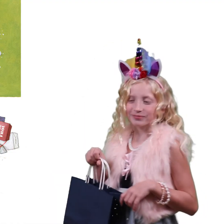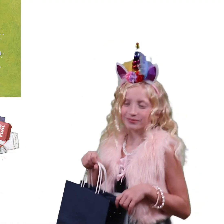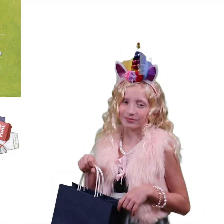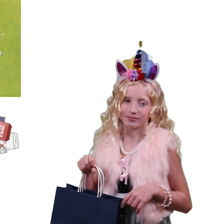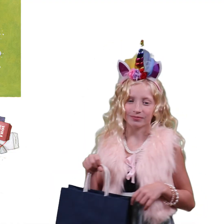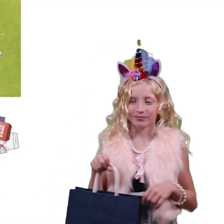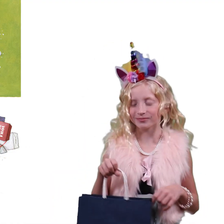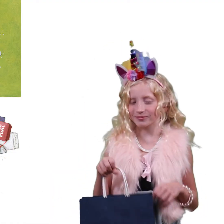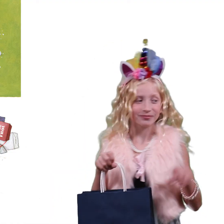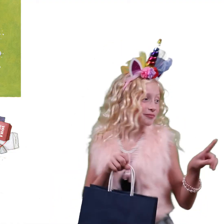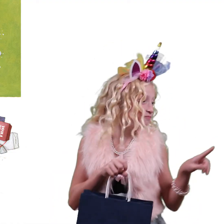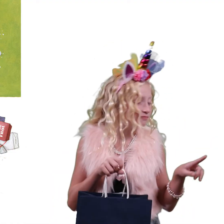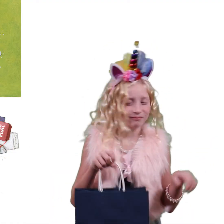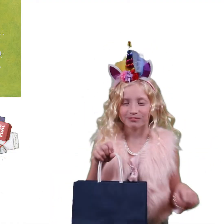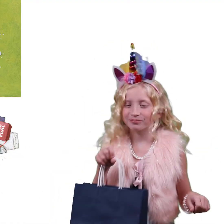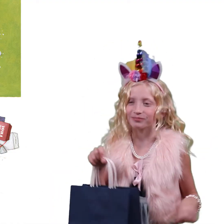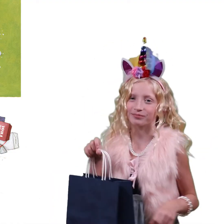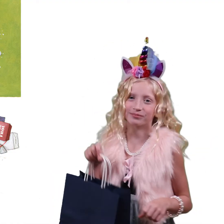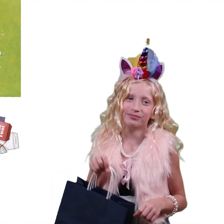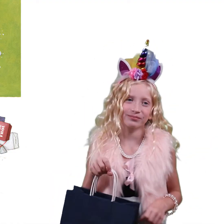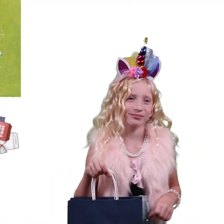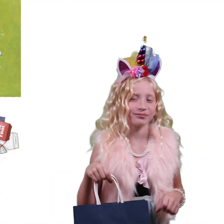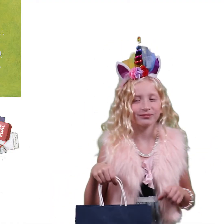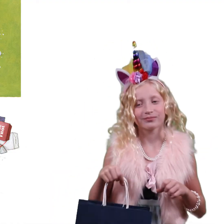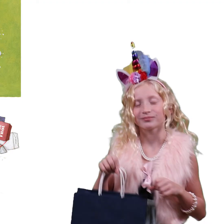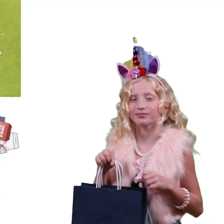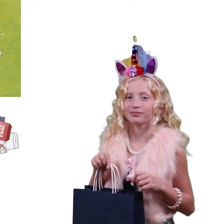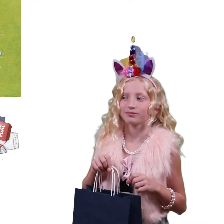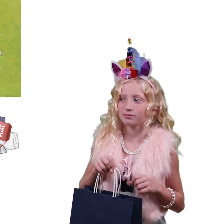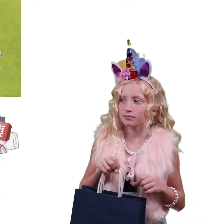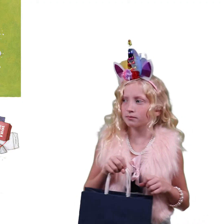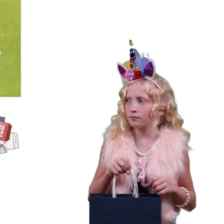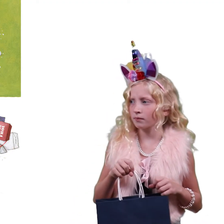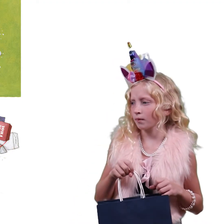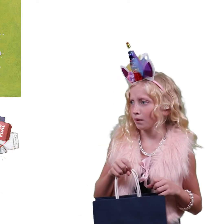*Shopping*